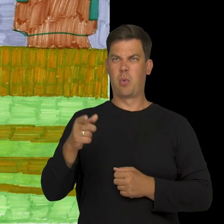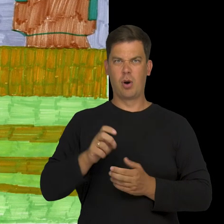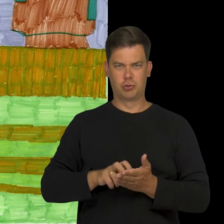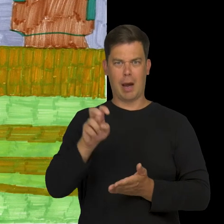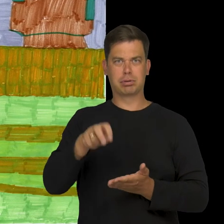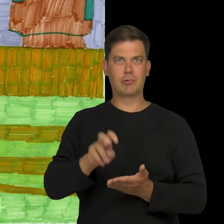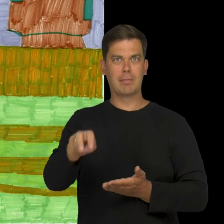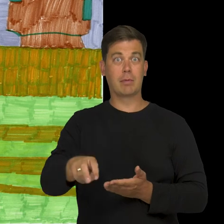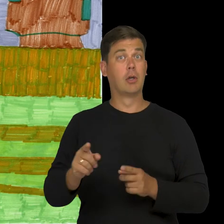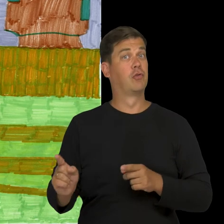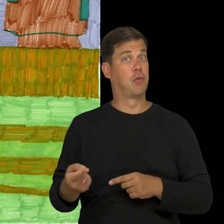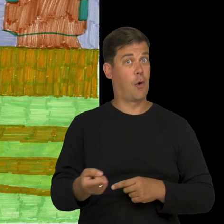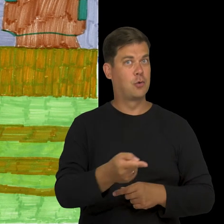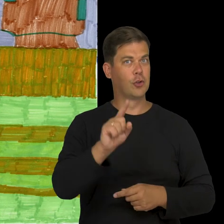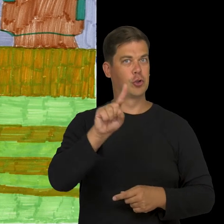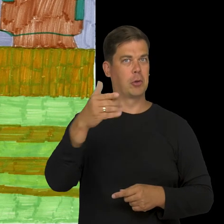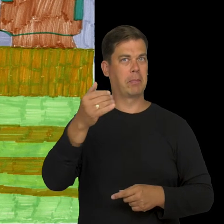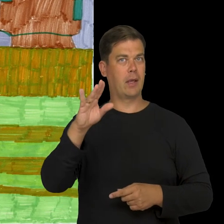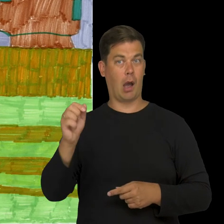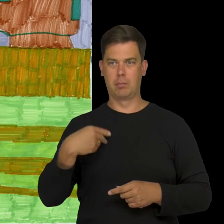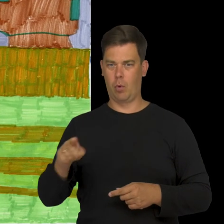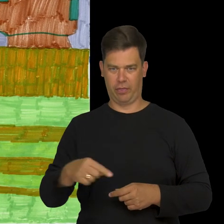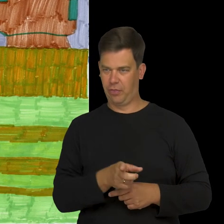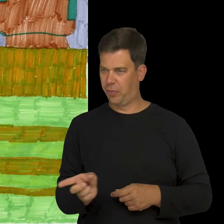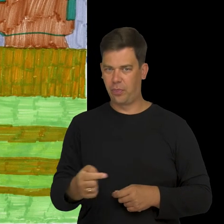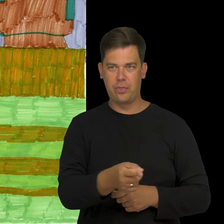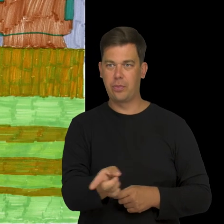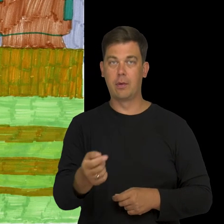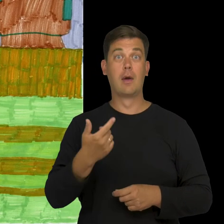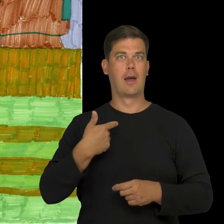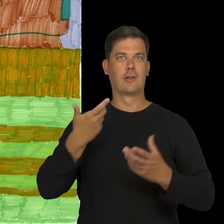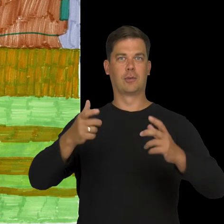Once, we found a toad on our way and a viper, slithering on its way.